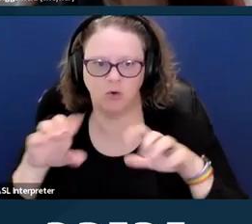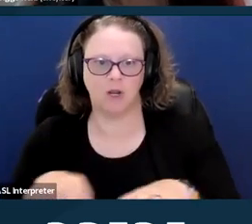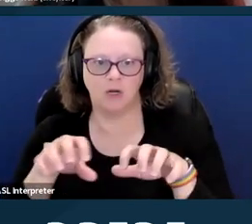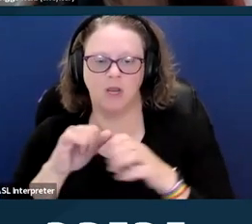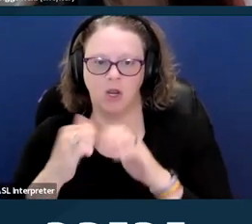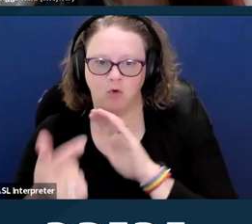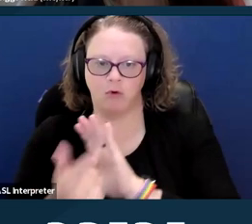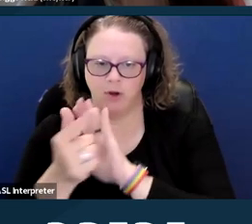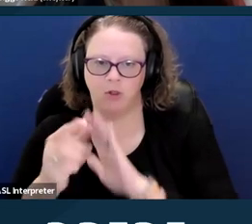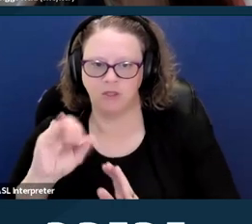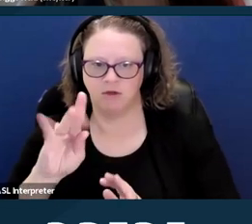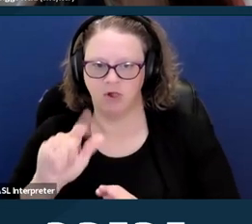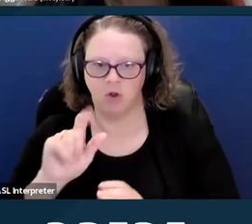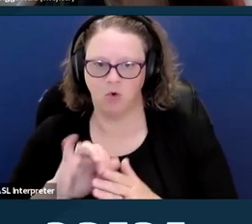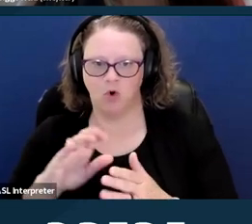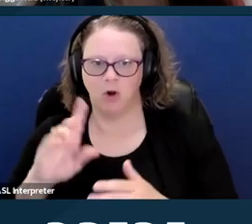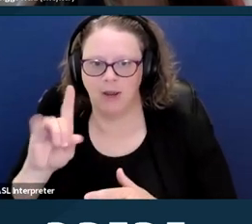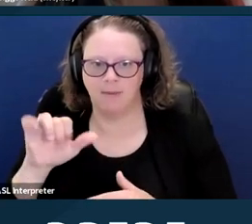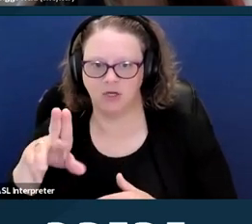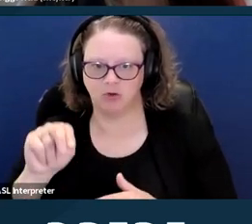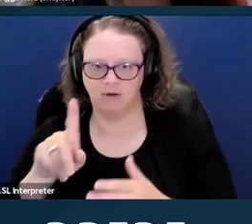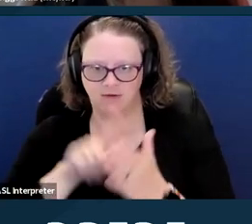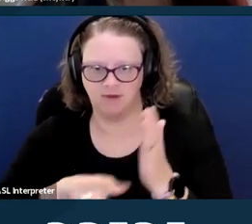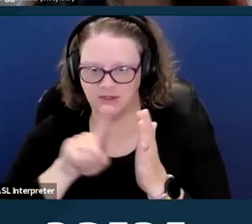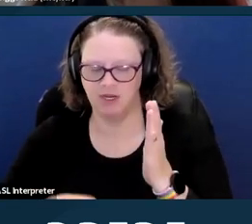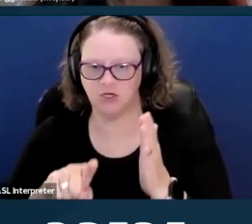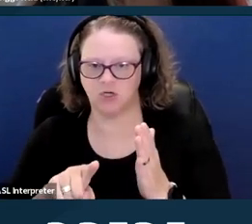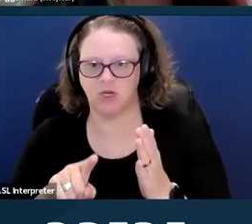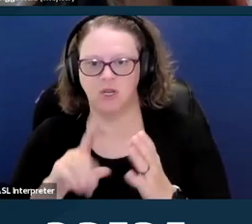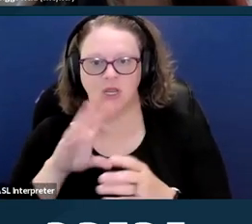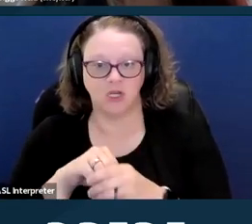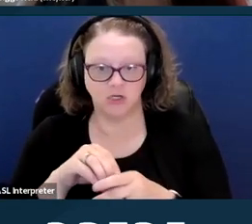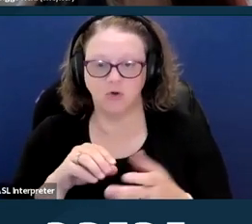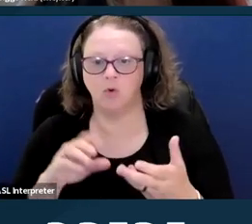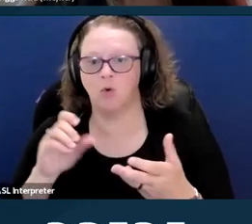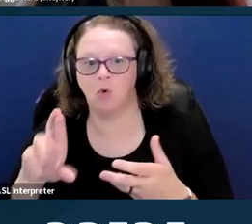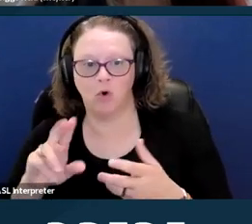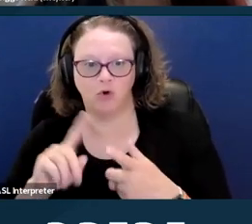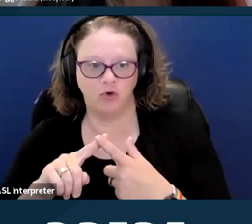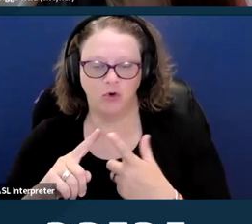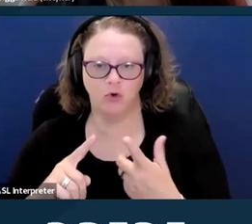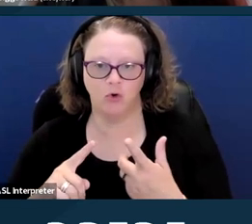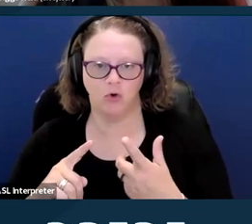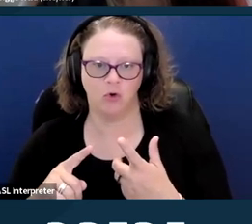a criminal, civil, or administrative investigation into or to impose criminal, civil,